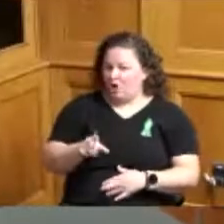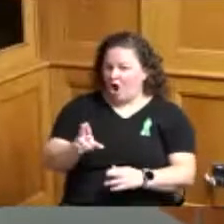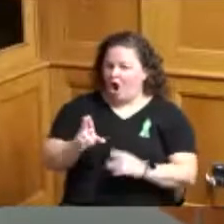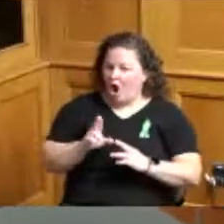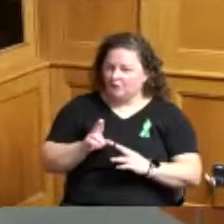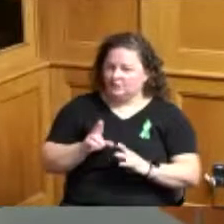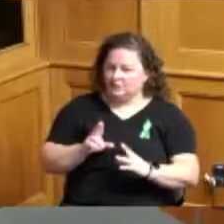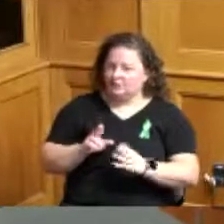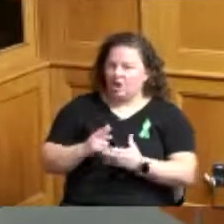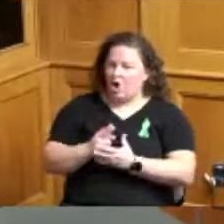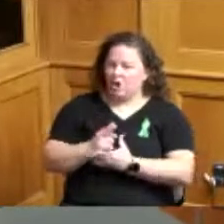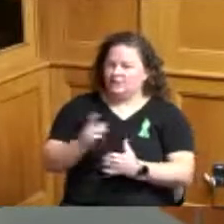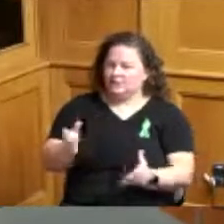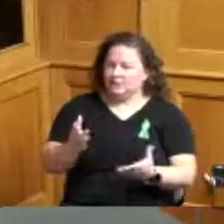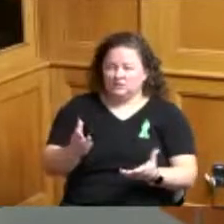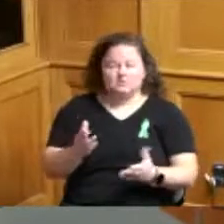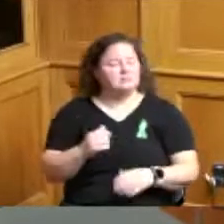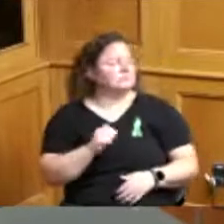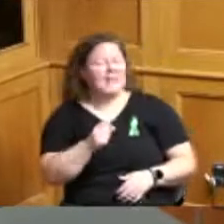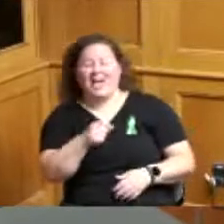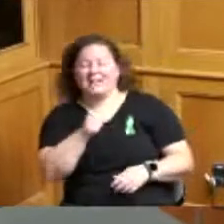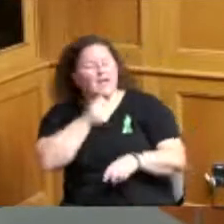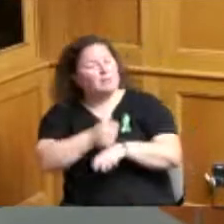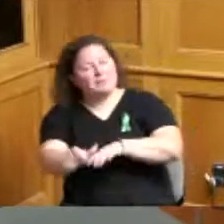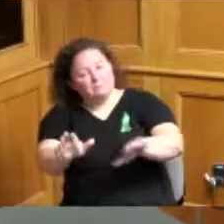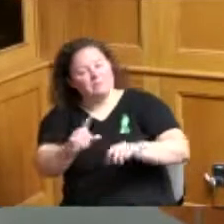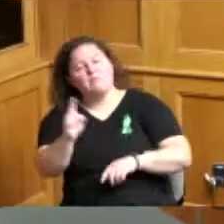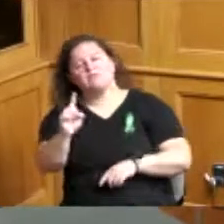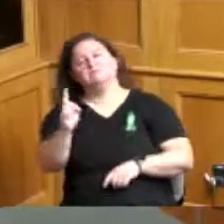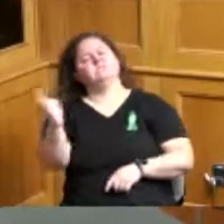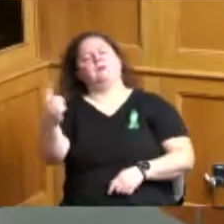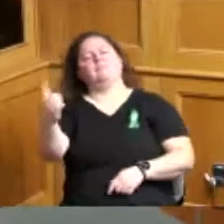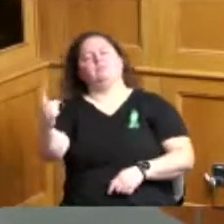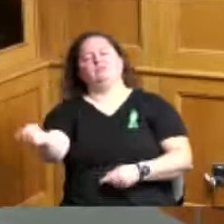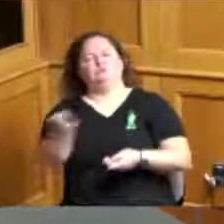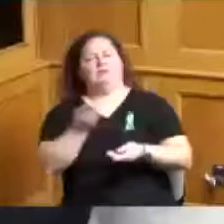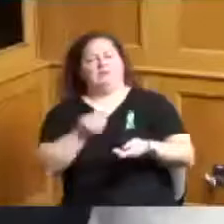they have they may have something they could give us to tell us what has given us update on where we